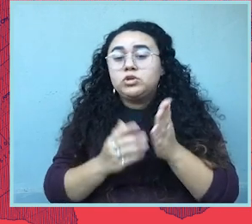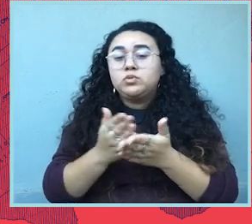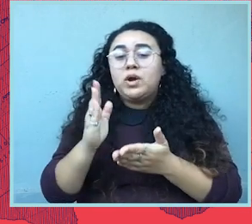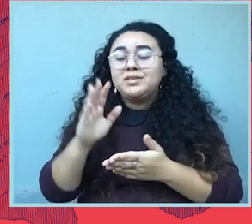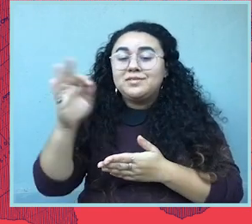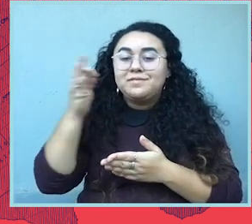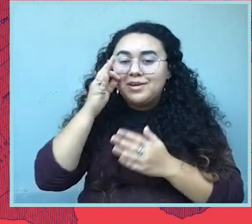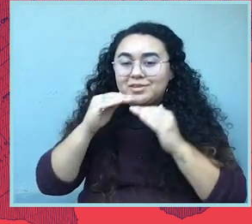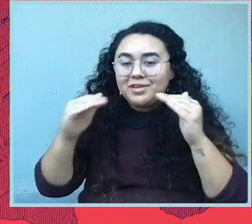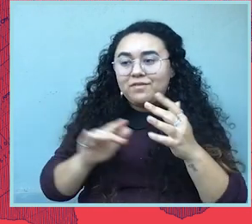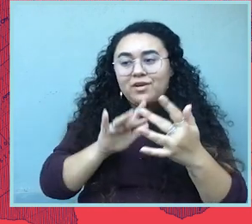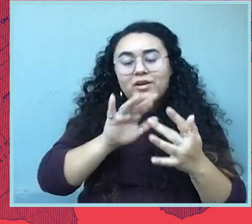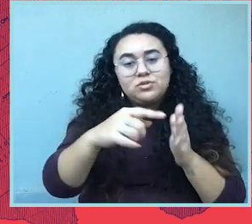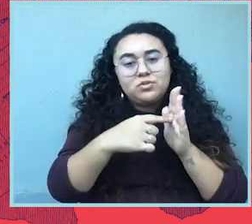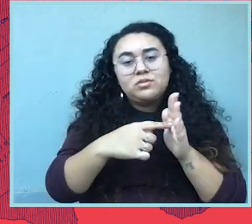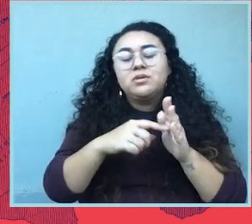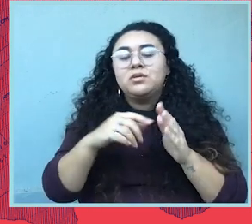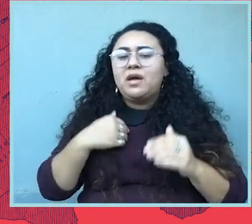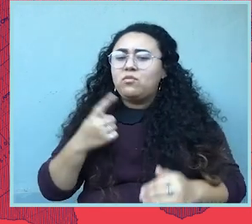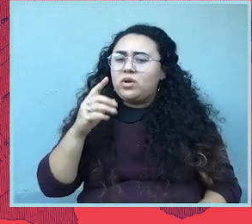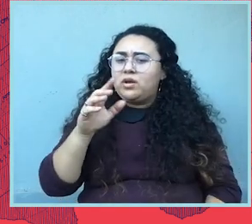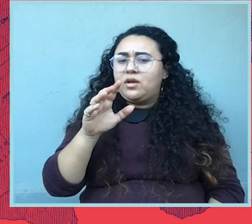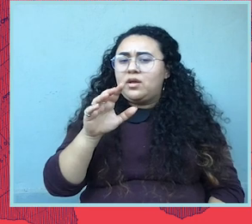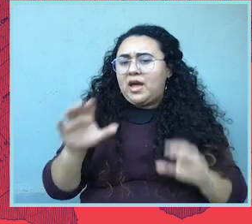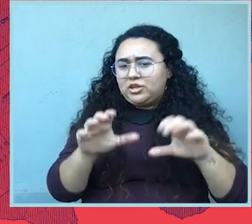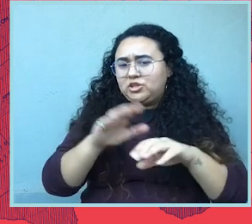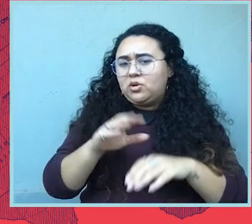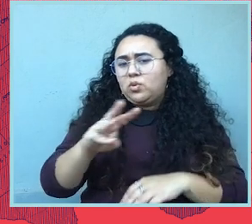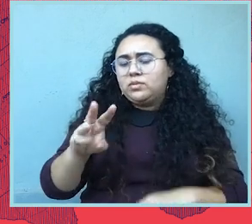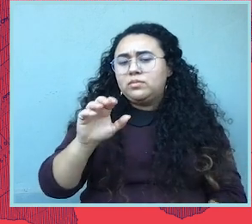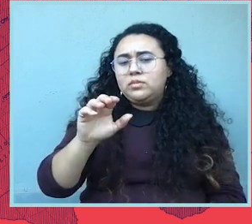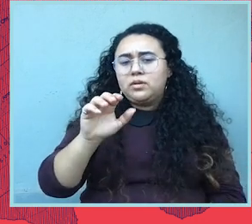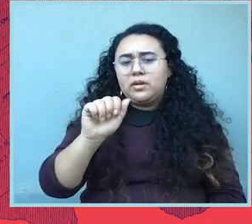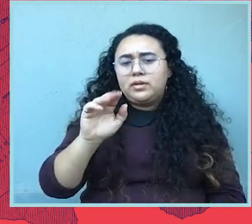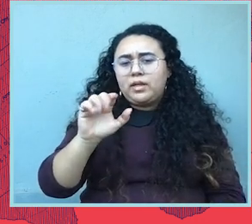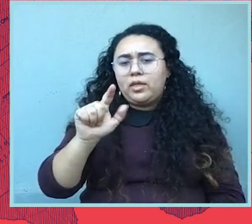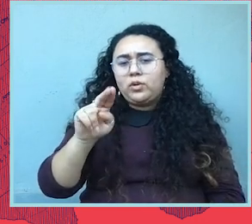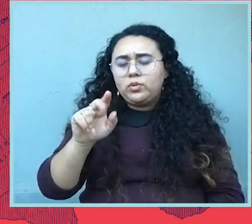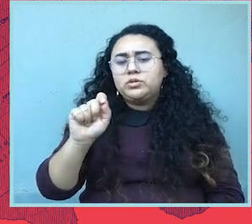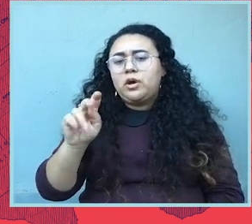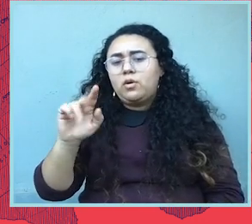So contact your representative. And I believe that we can have action on our website.